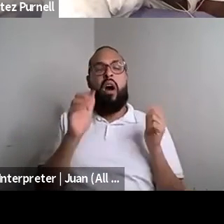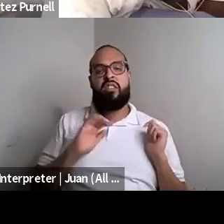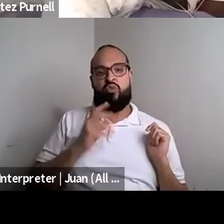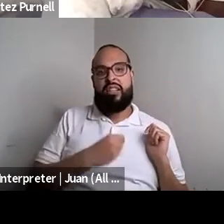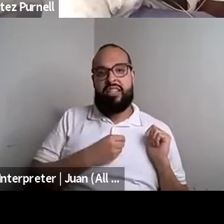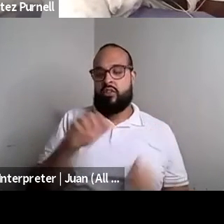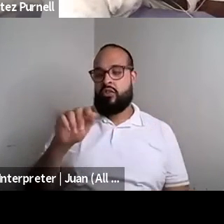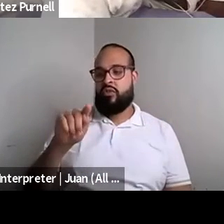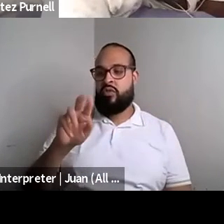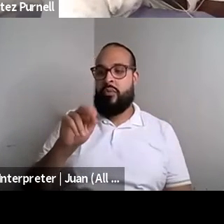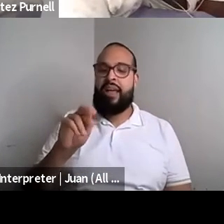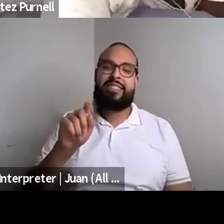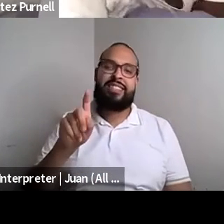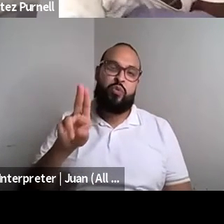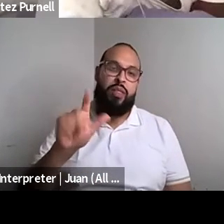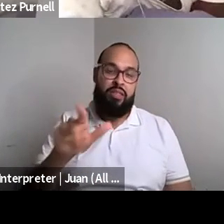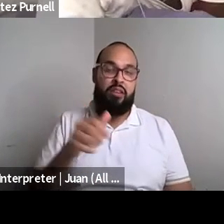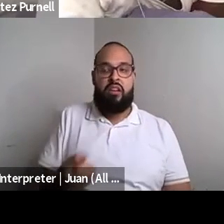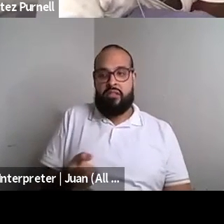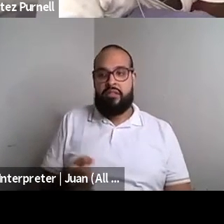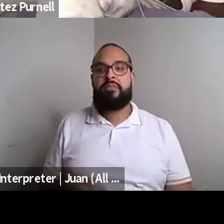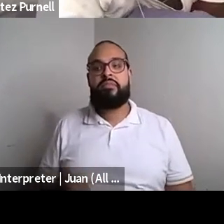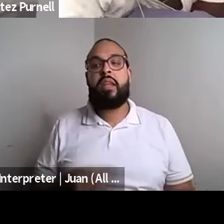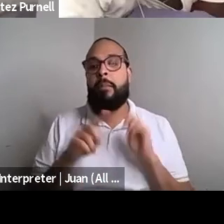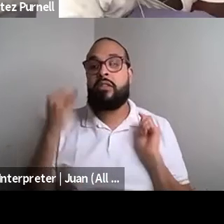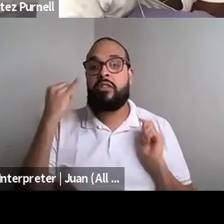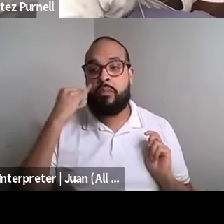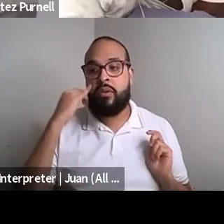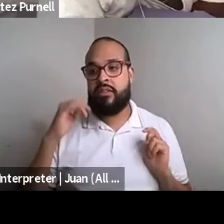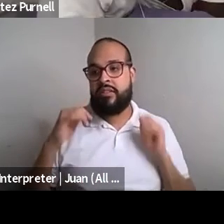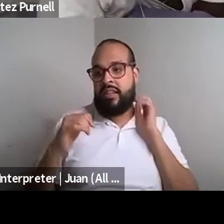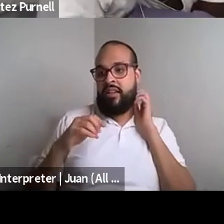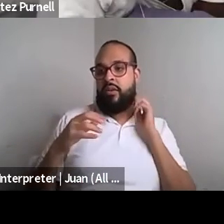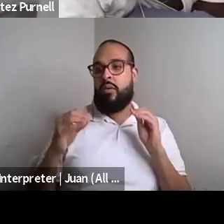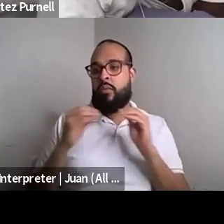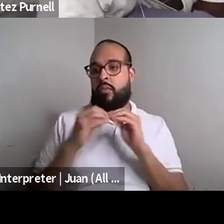Kokumo: You know and like what if there was like a black diva who fucking song with Kokumo: A printer also voice will be